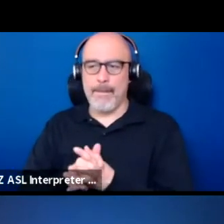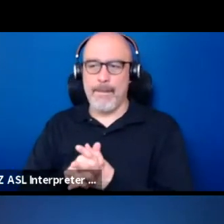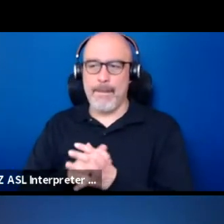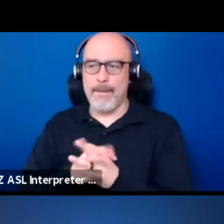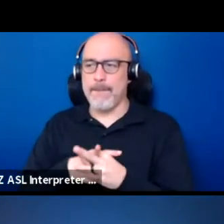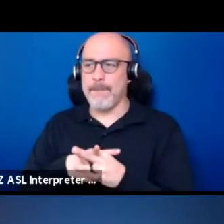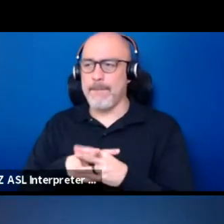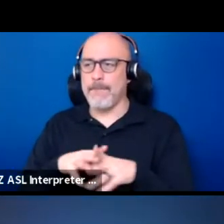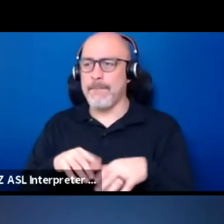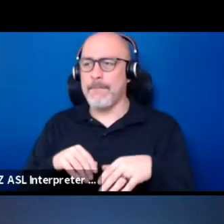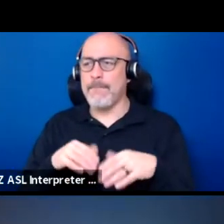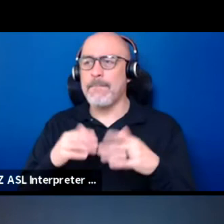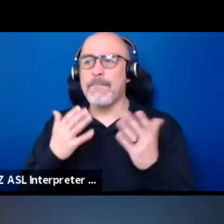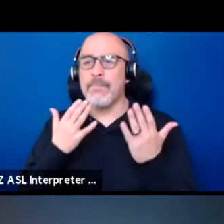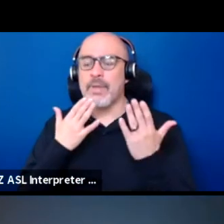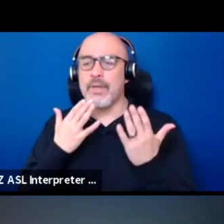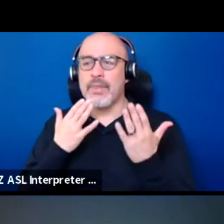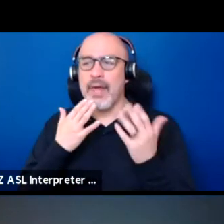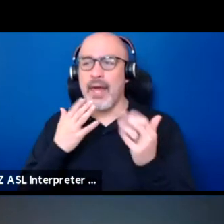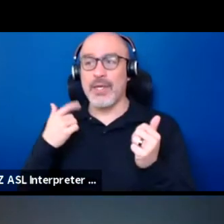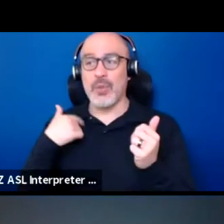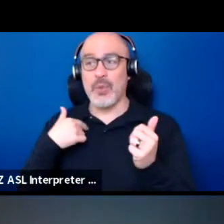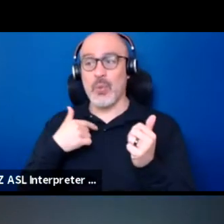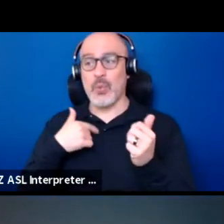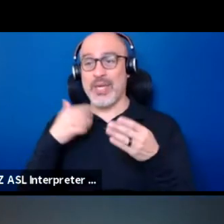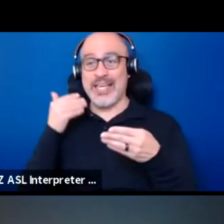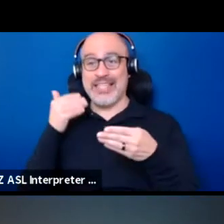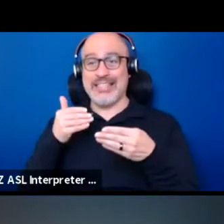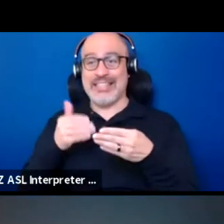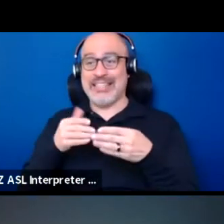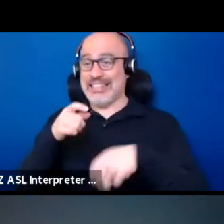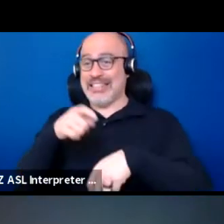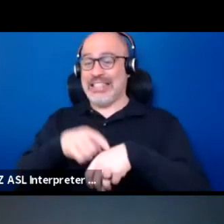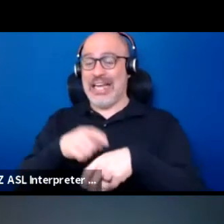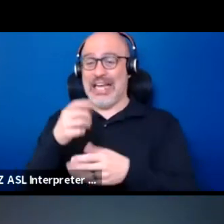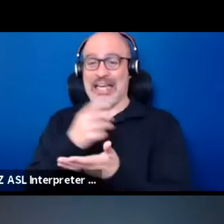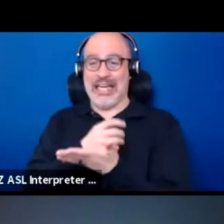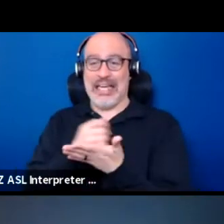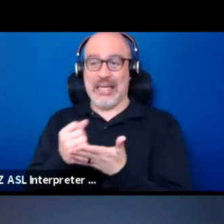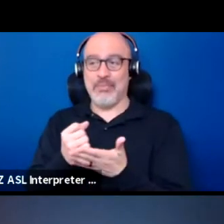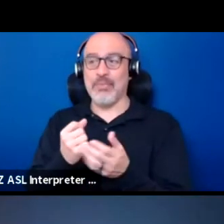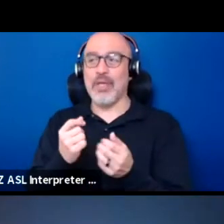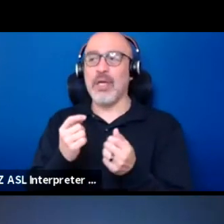Thank you. We're just about at time. Fern, do you have, or anybody,